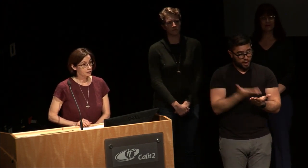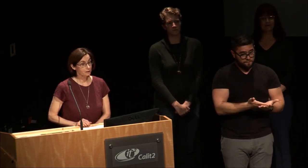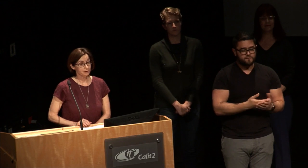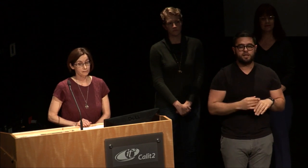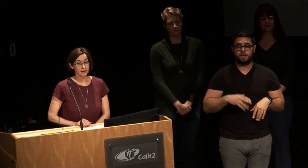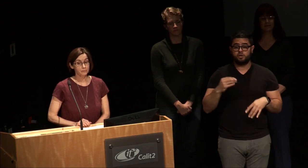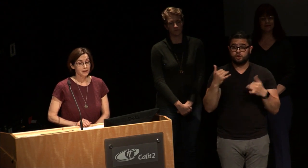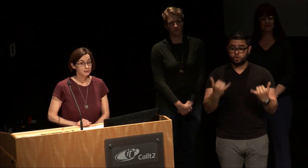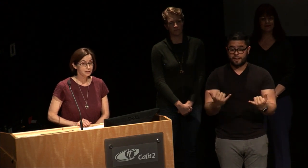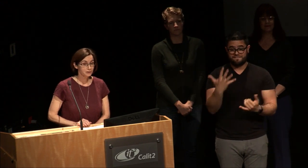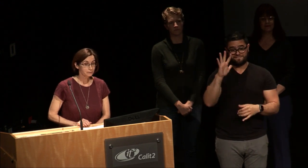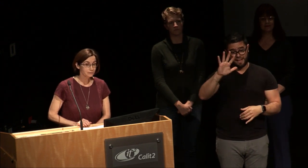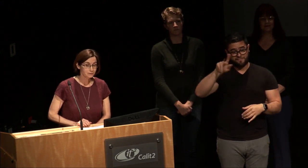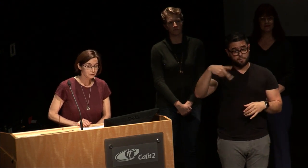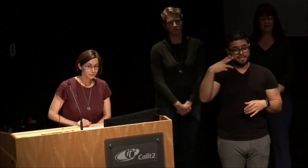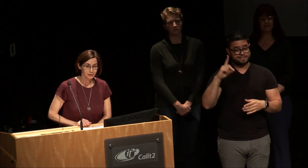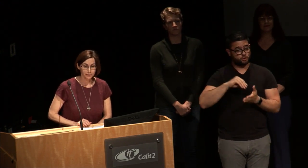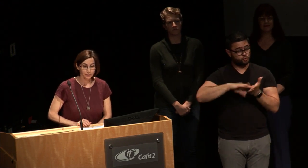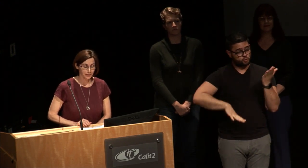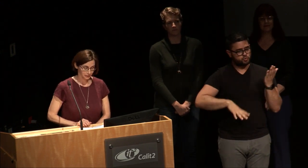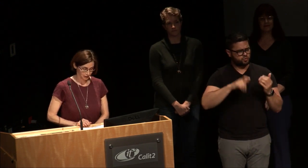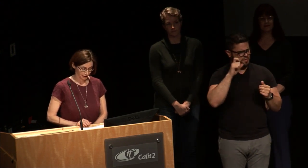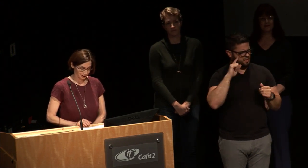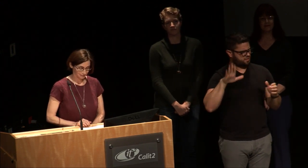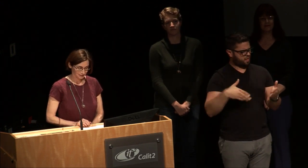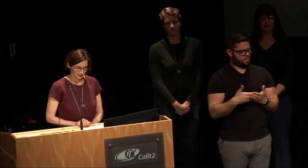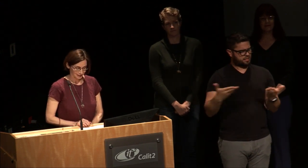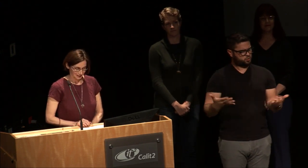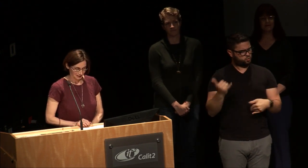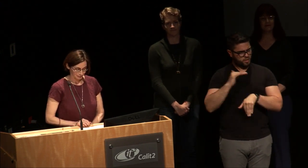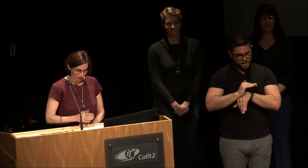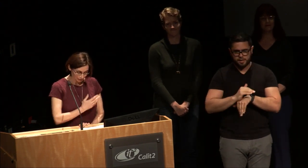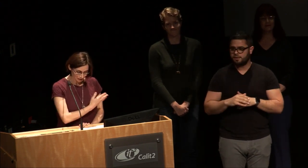are currently five PhD students, who I think are all here tonight including